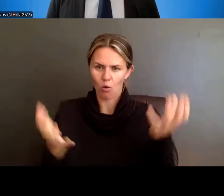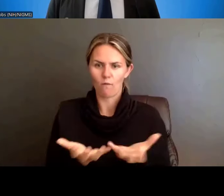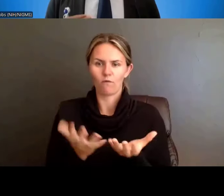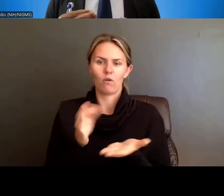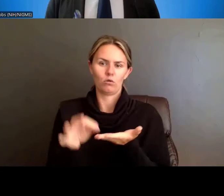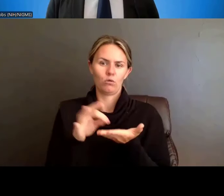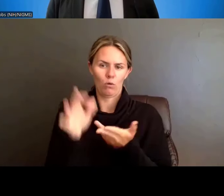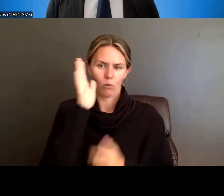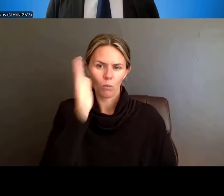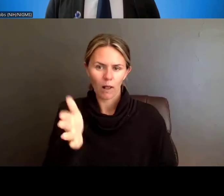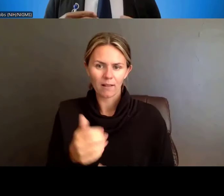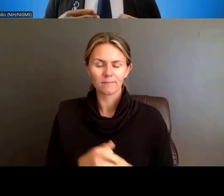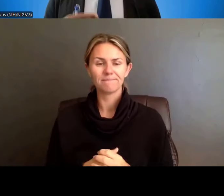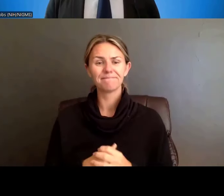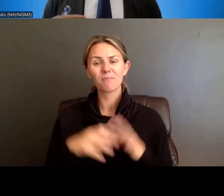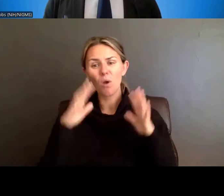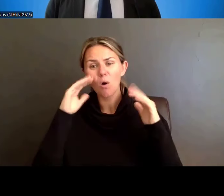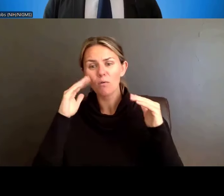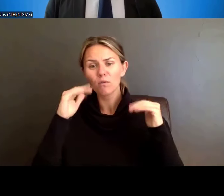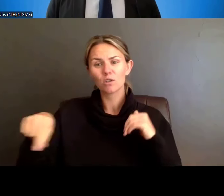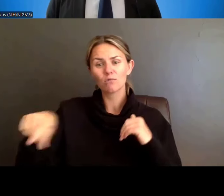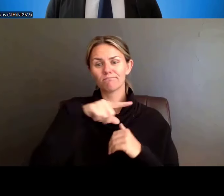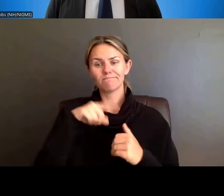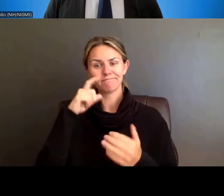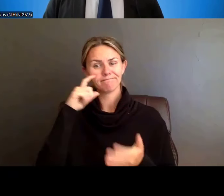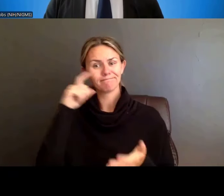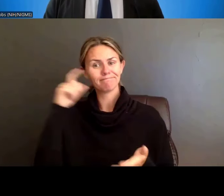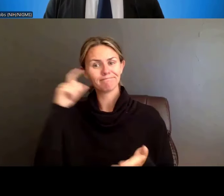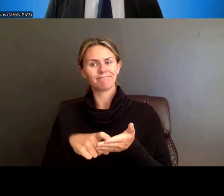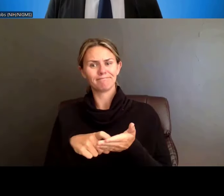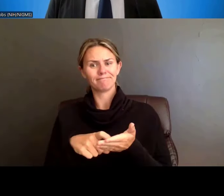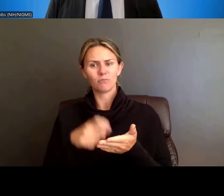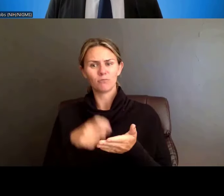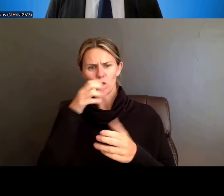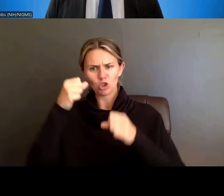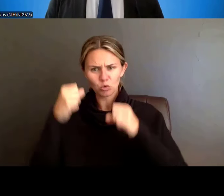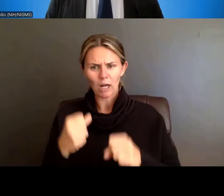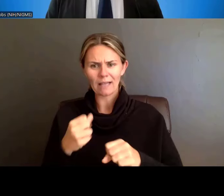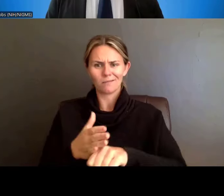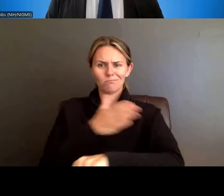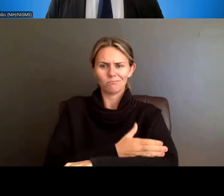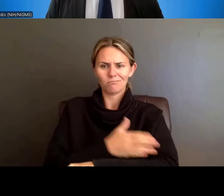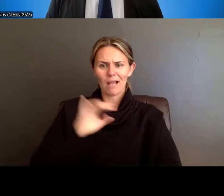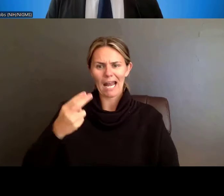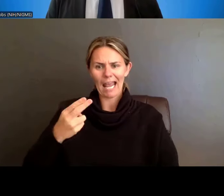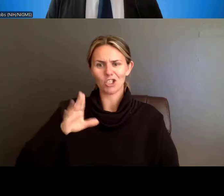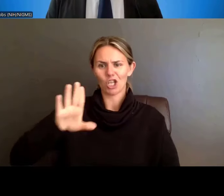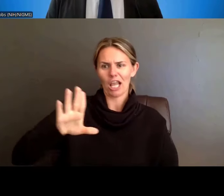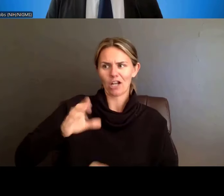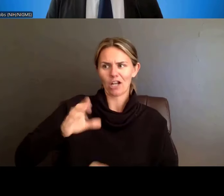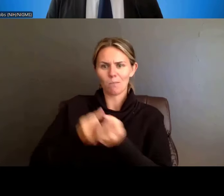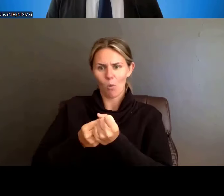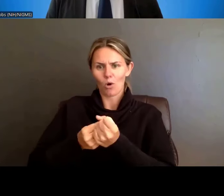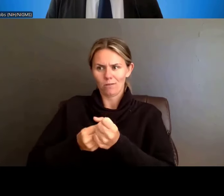how this will strengthen NIH's ability to support strong biomedical research training while reducing the burden on applicants,